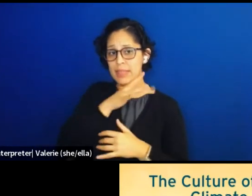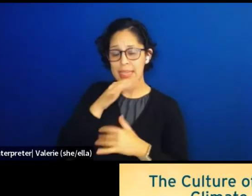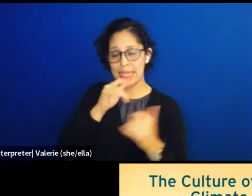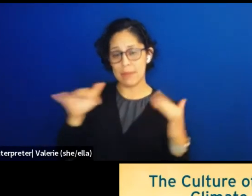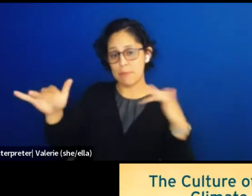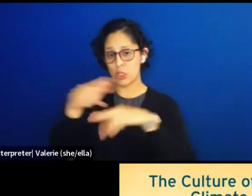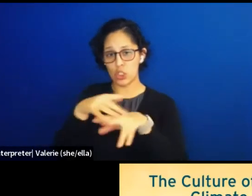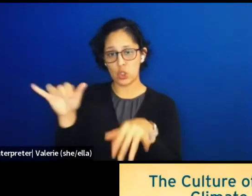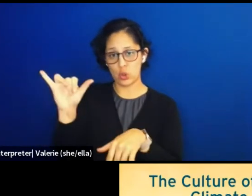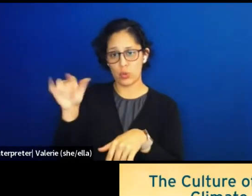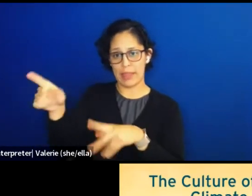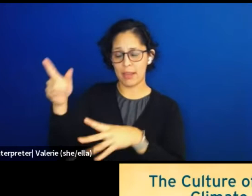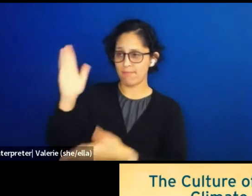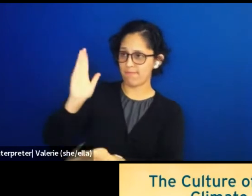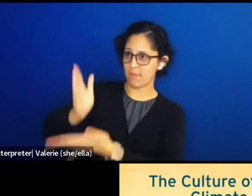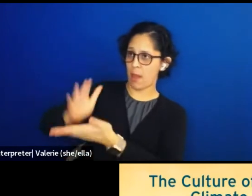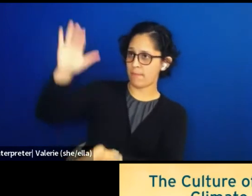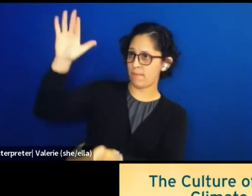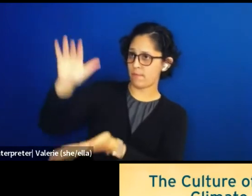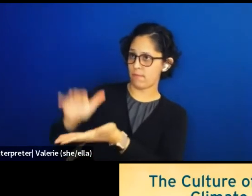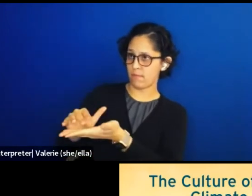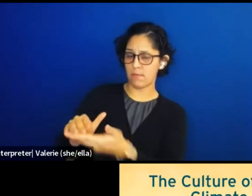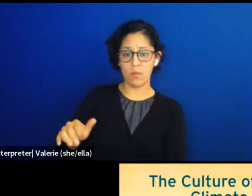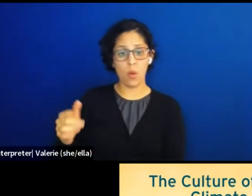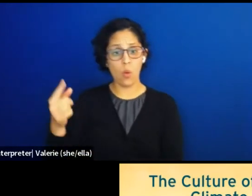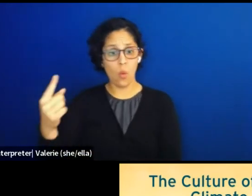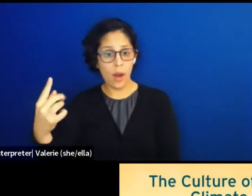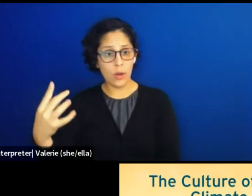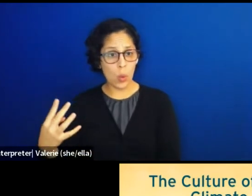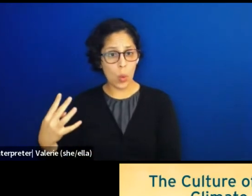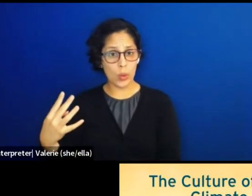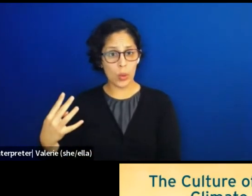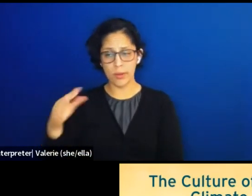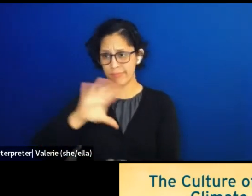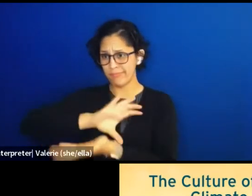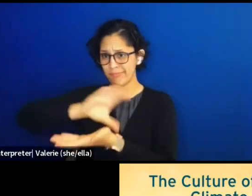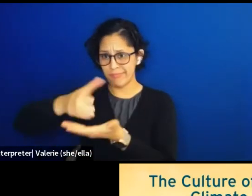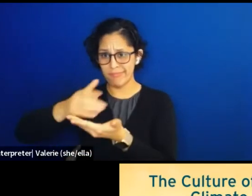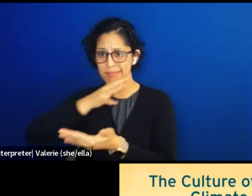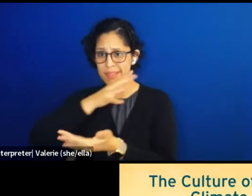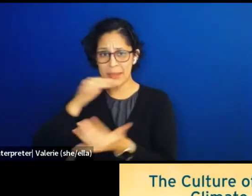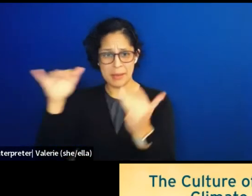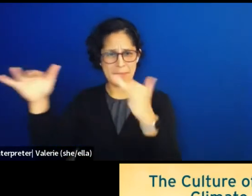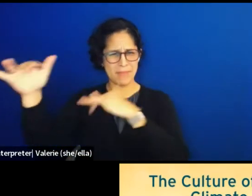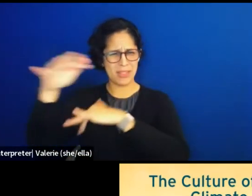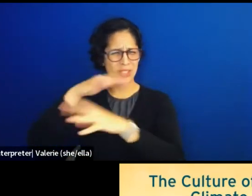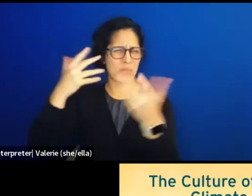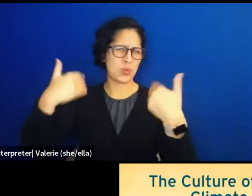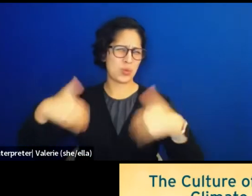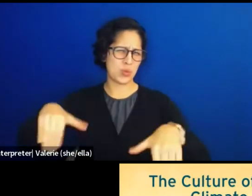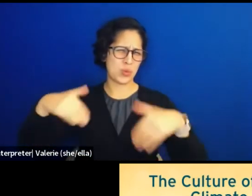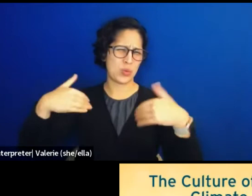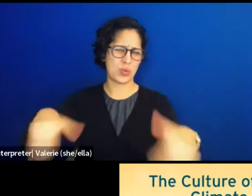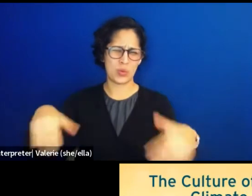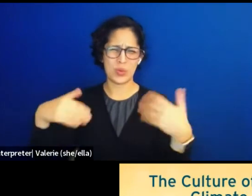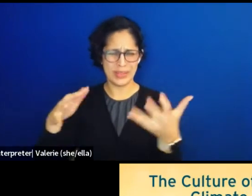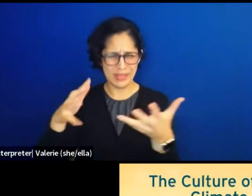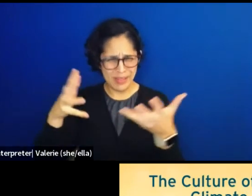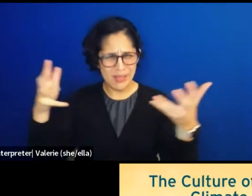One quarter of emissions is huge, but their leadership goes beyond direct action to stop fuels.